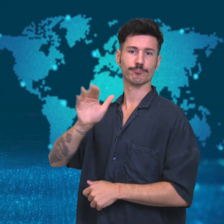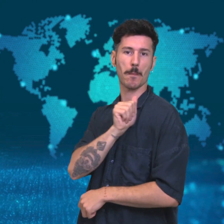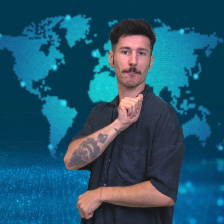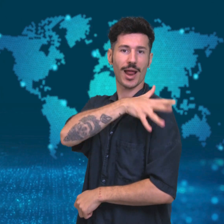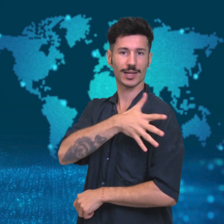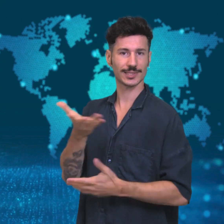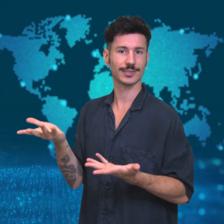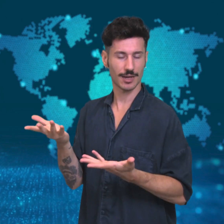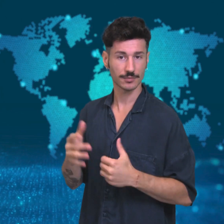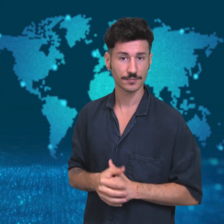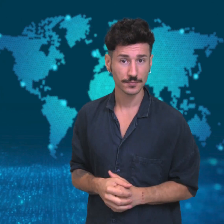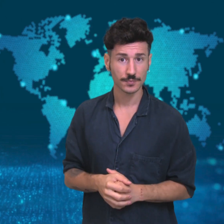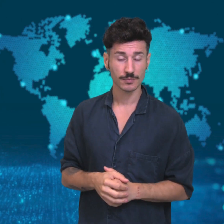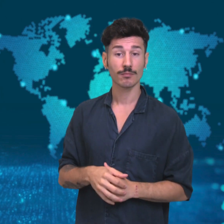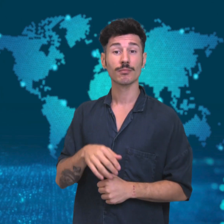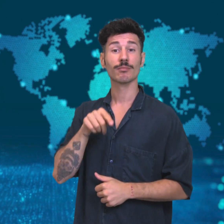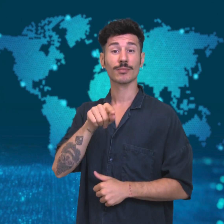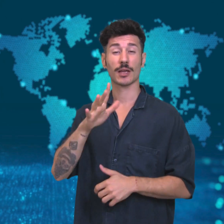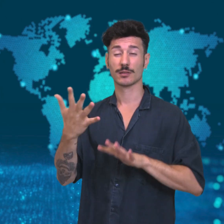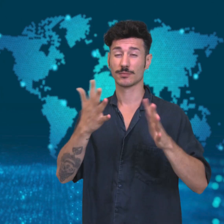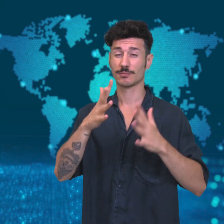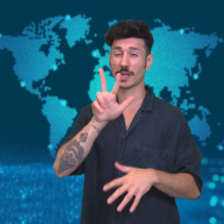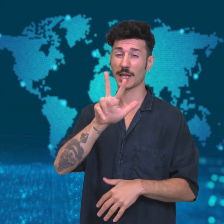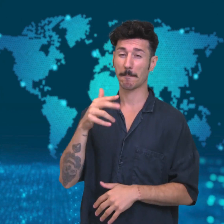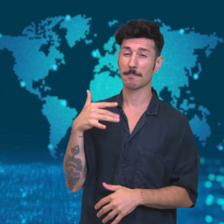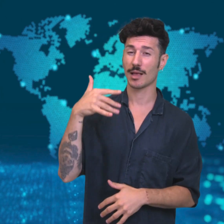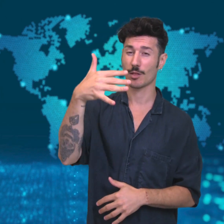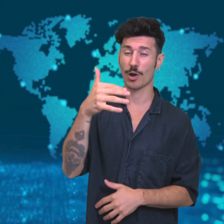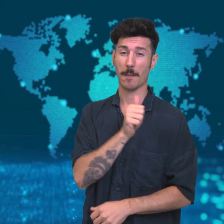which is claimed by the Palestinians.